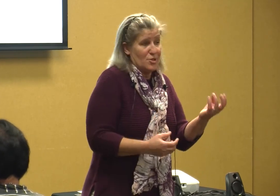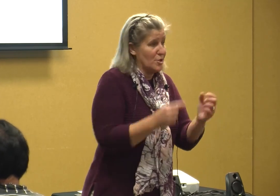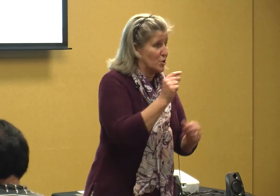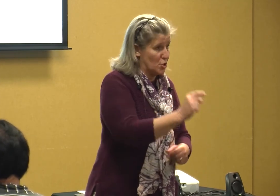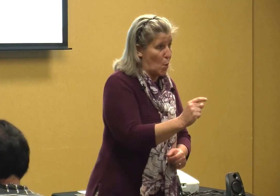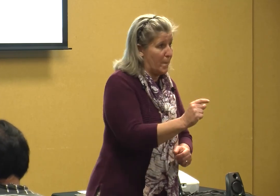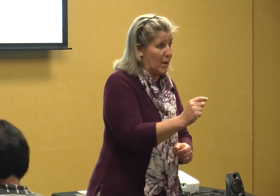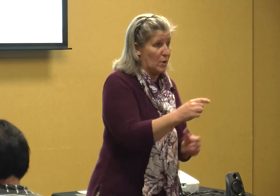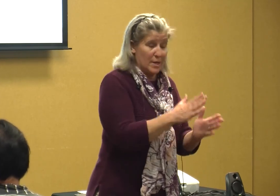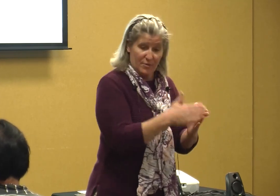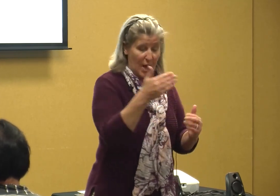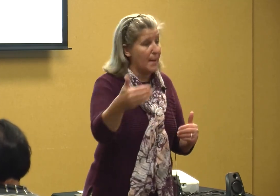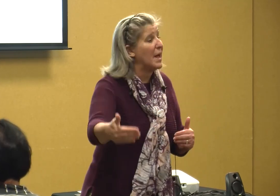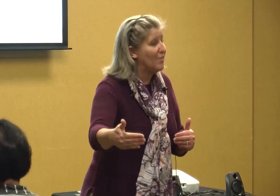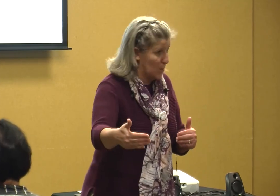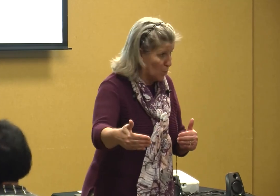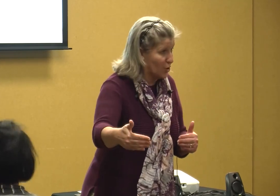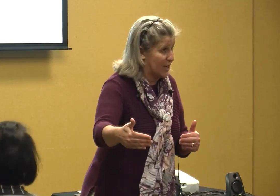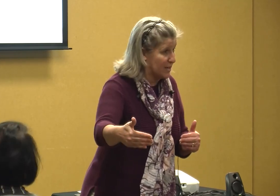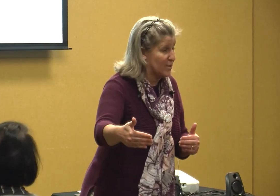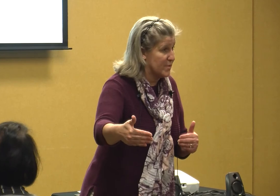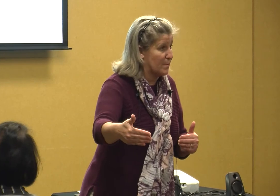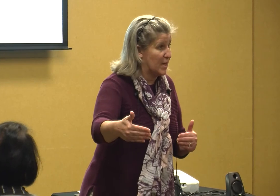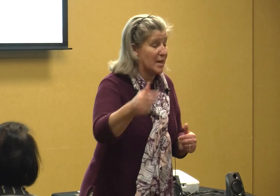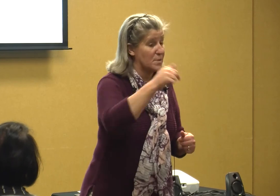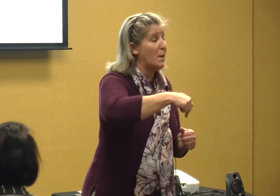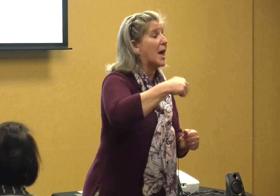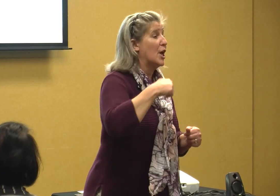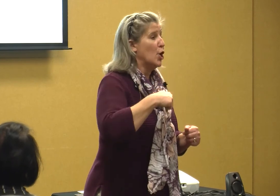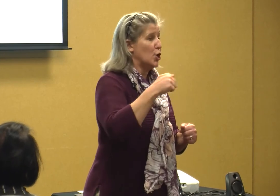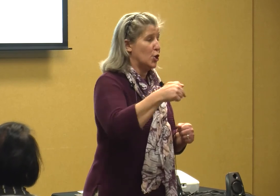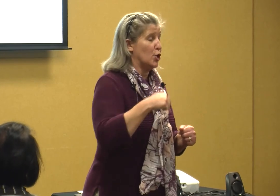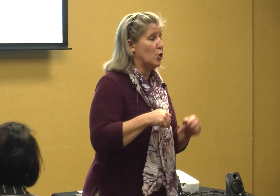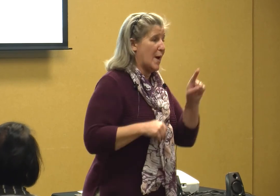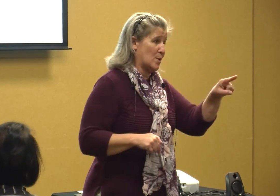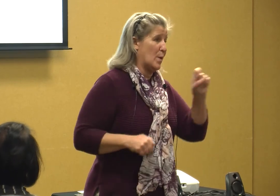just a short period of time and then we're going to get to do something else but you have to win